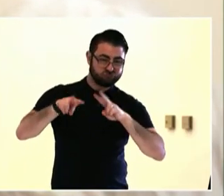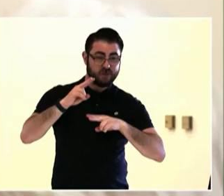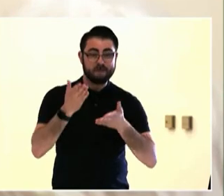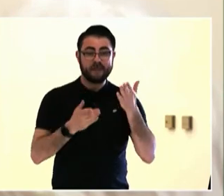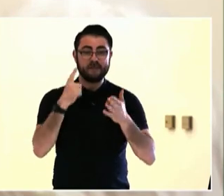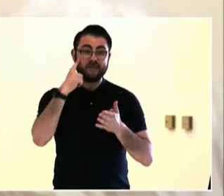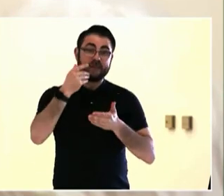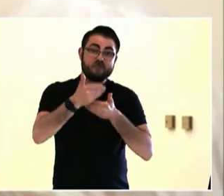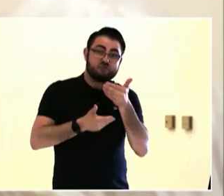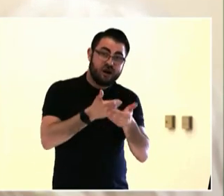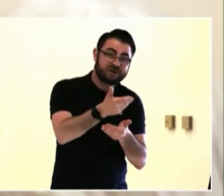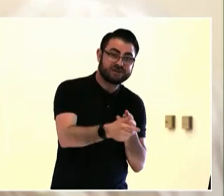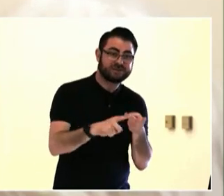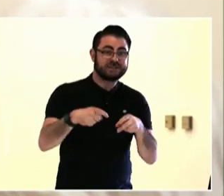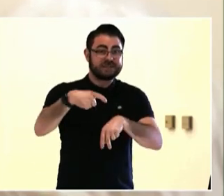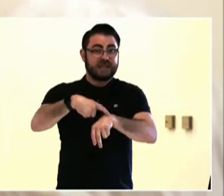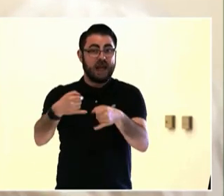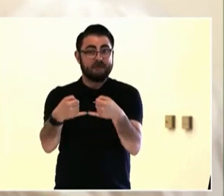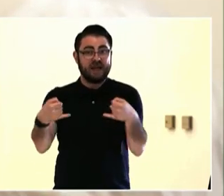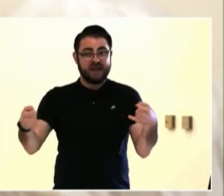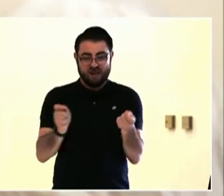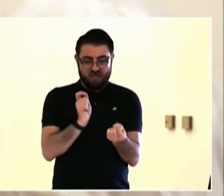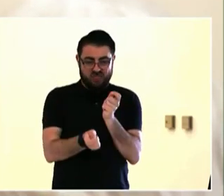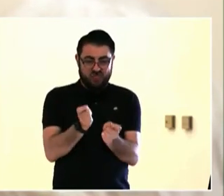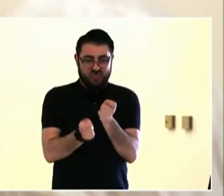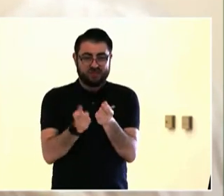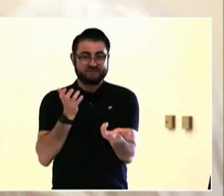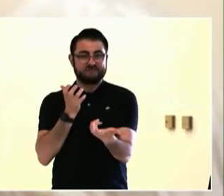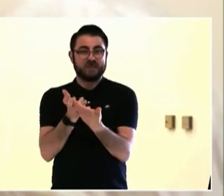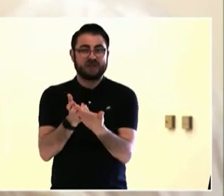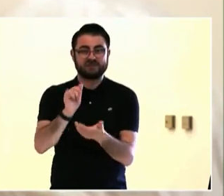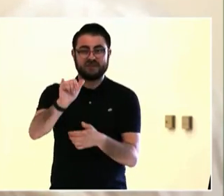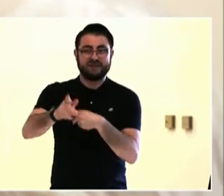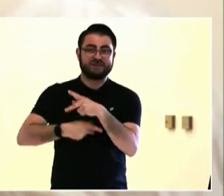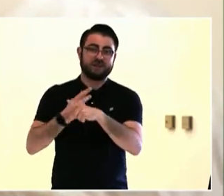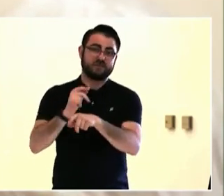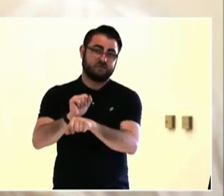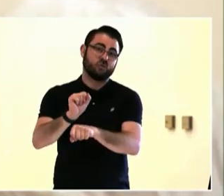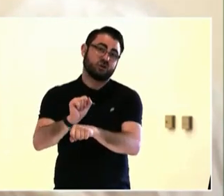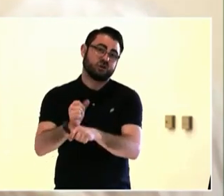Well, there are many Portlanders citizens, because each citizen has a different view, a